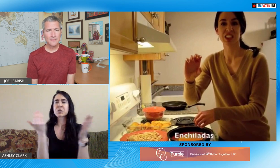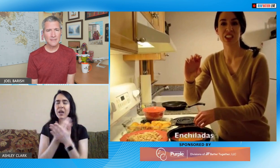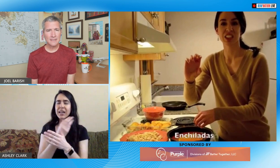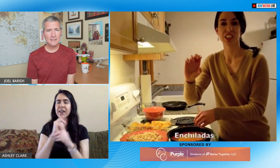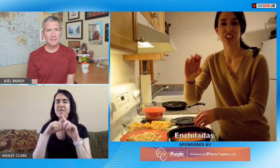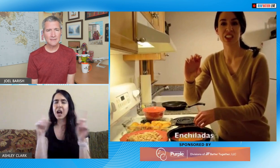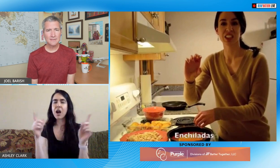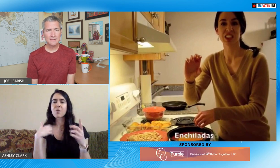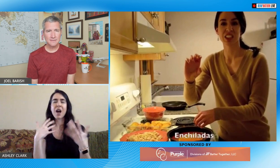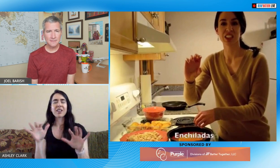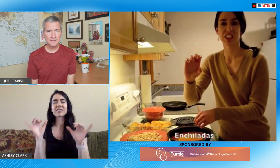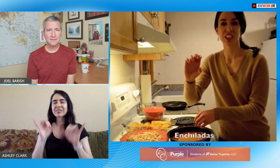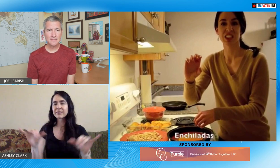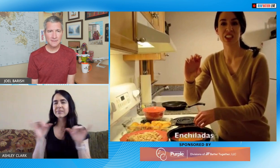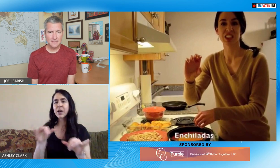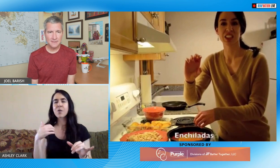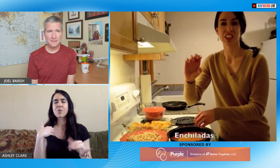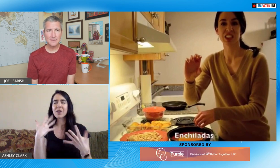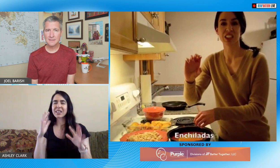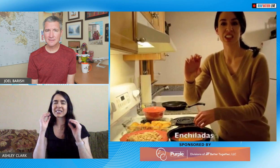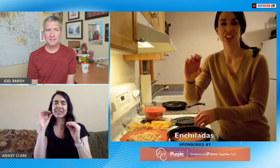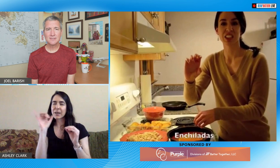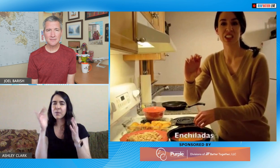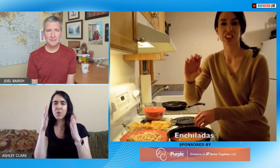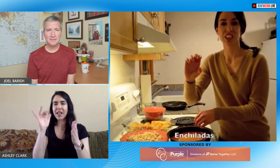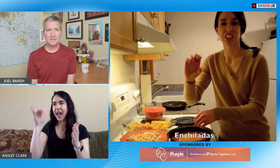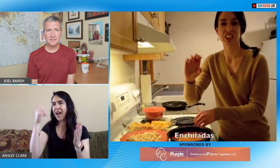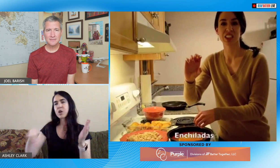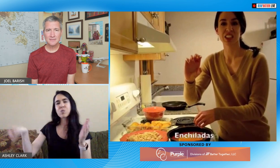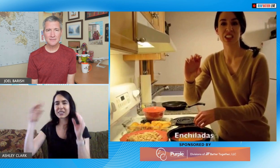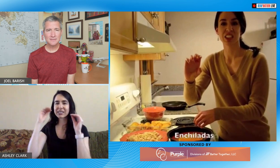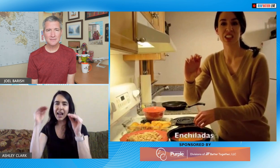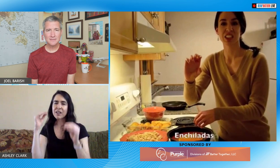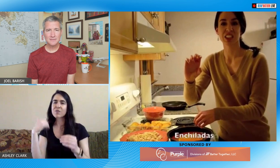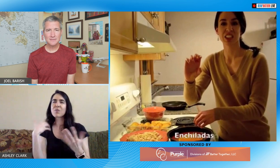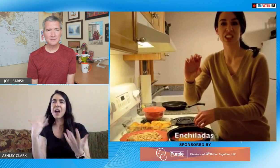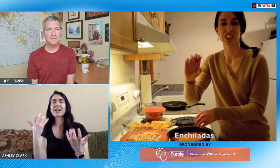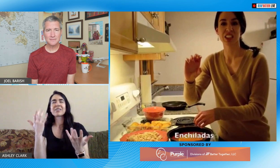include more sight more signs with signing with heart I tended to stand in